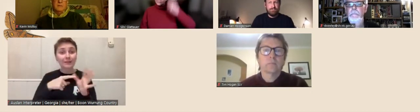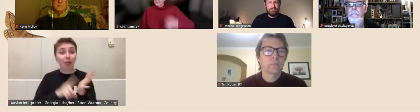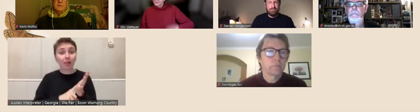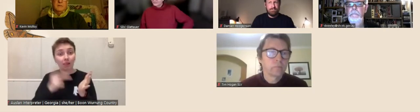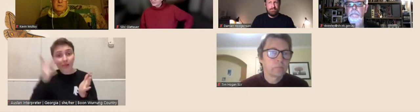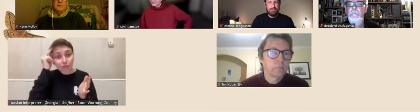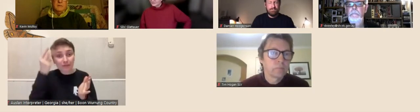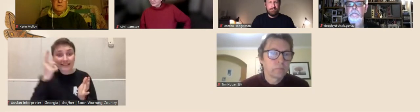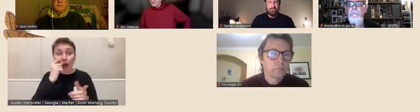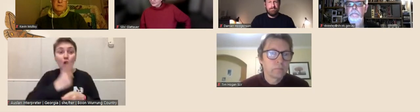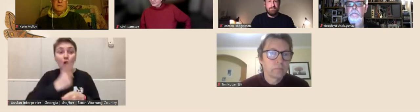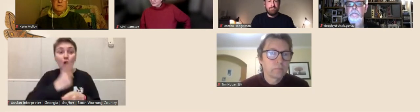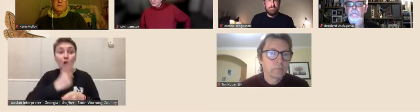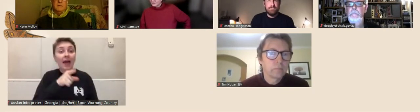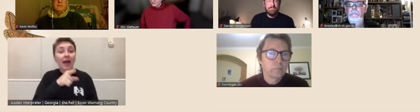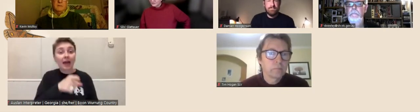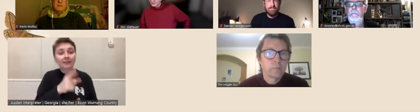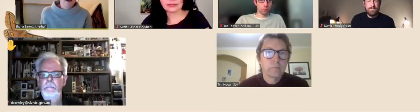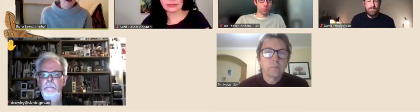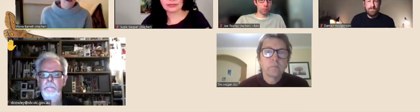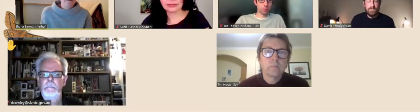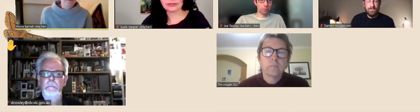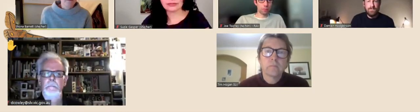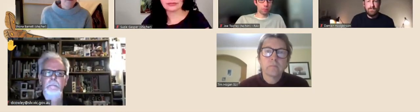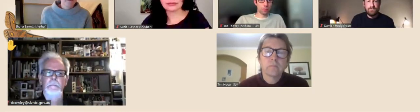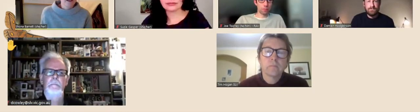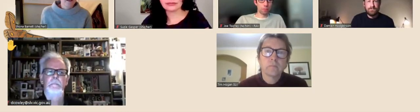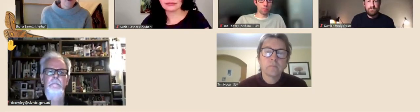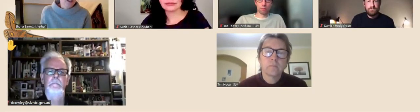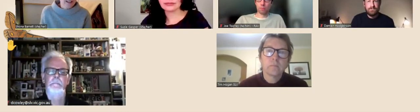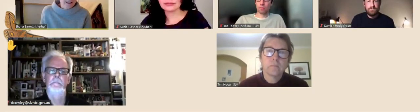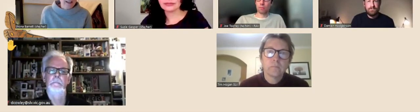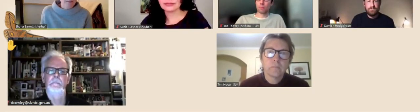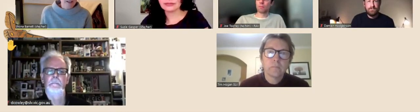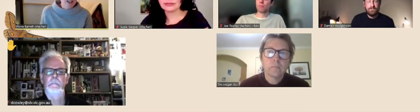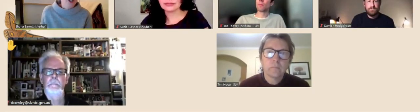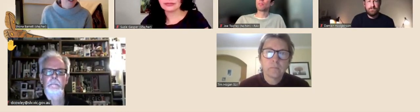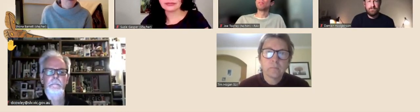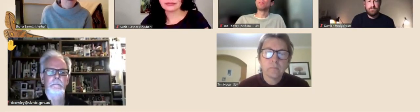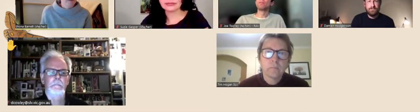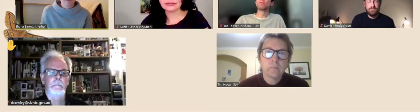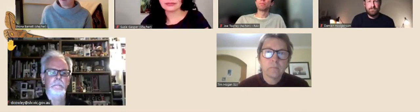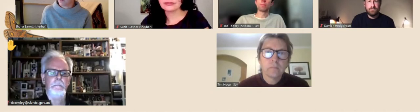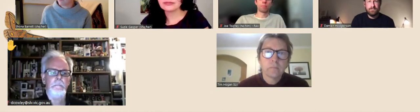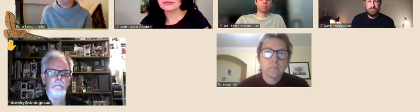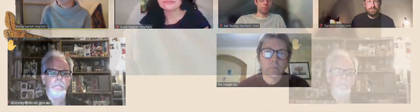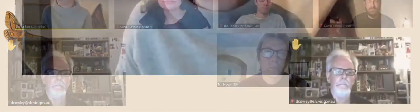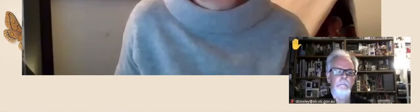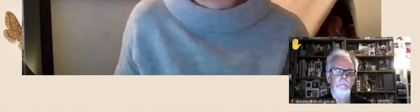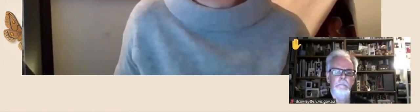people who really help think about, looking at the applications and what people have applied for,